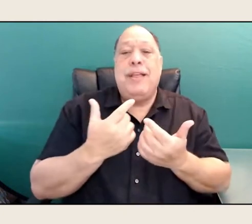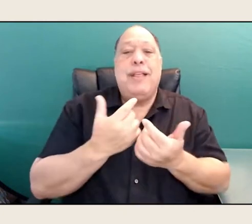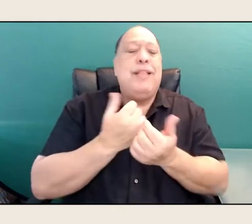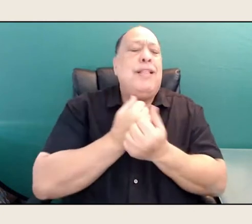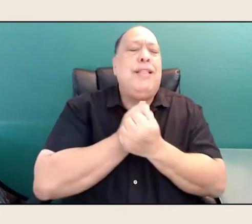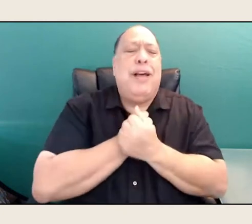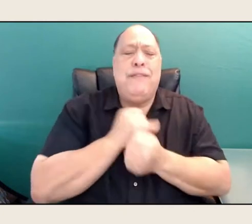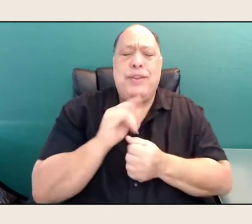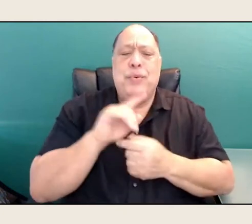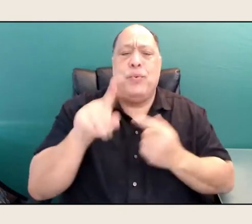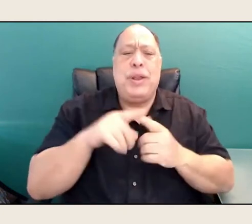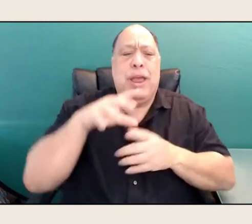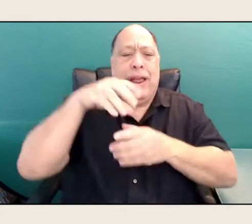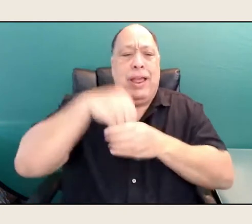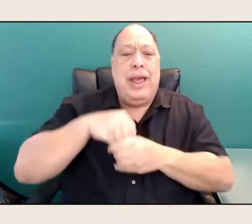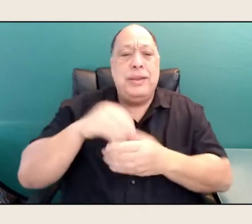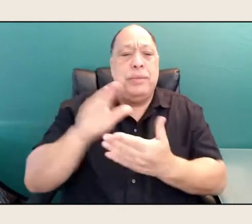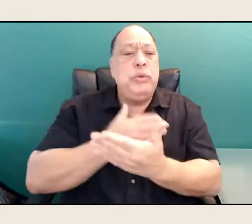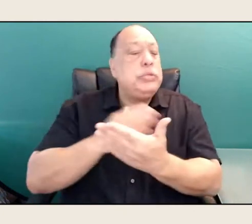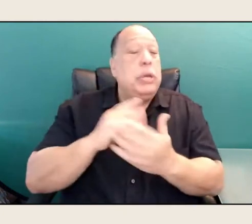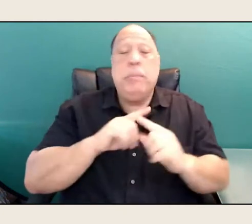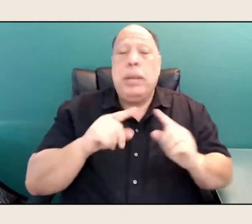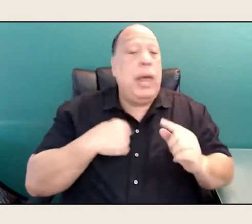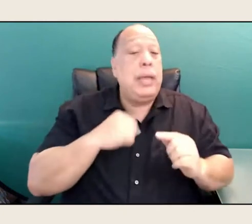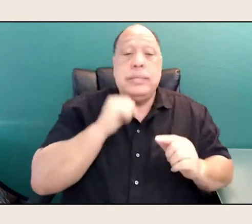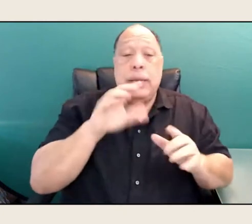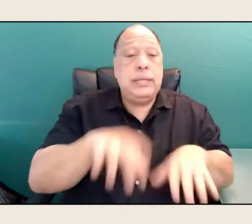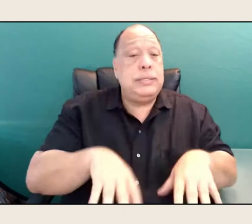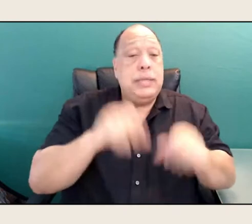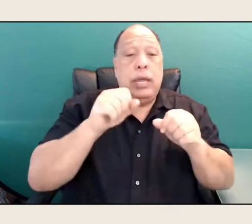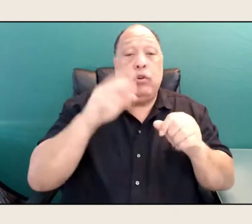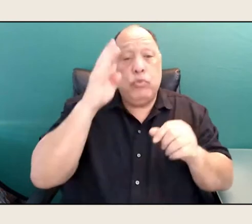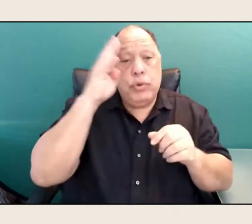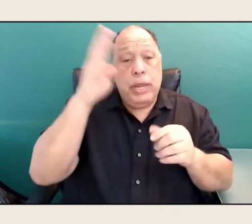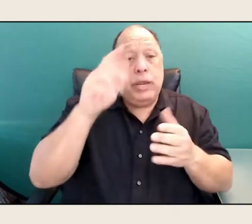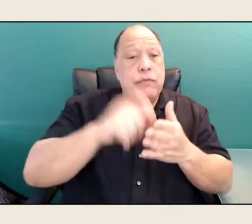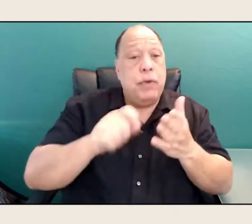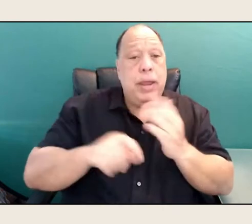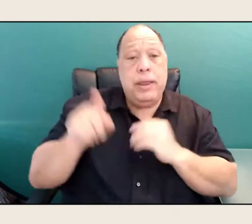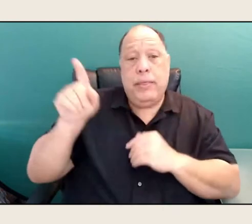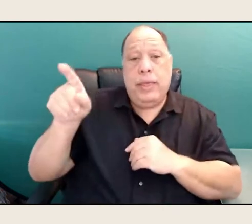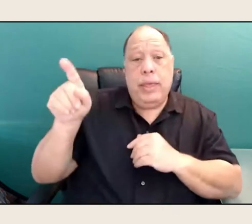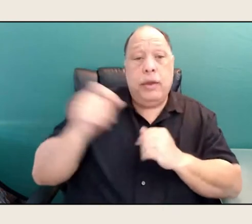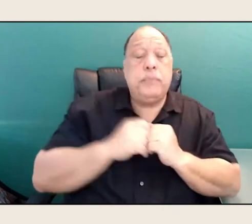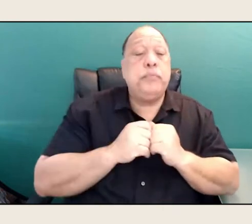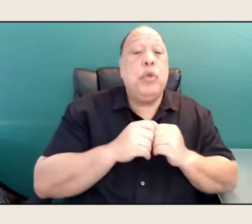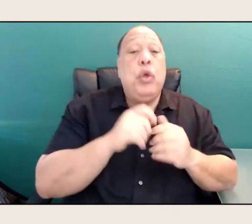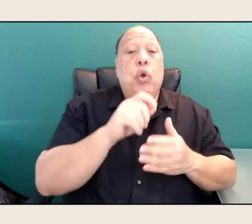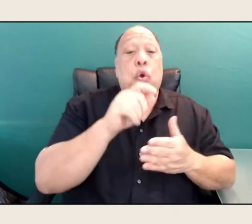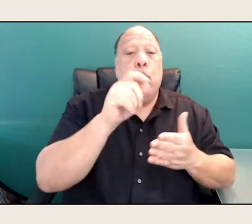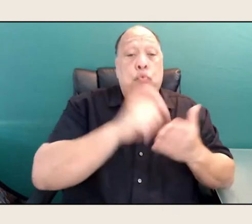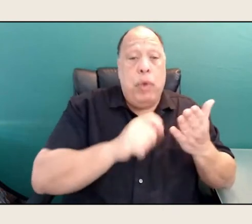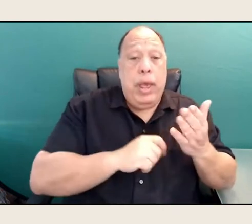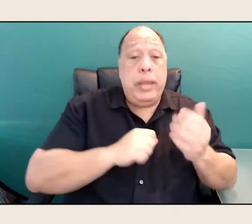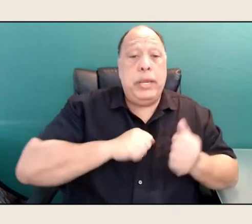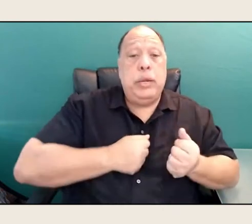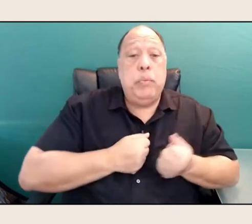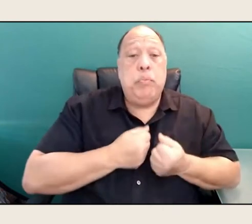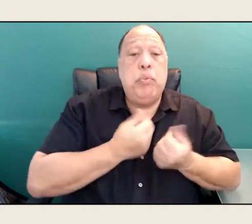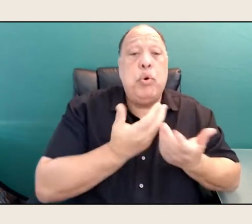but I didn't take creative writing there, but writing and poetry was very present, and as I was writing "Poet Warrior", I realized